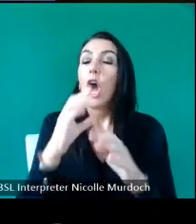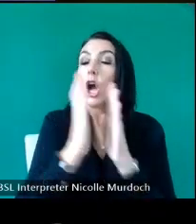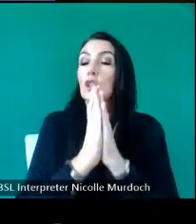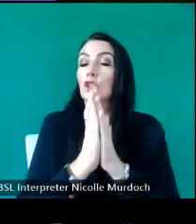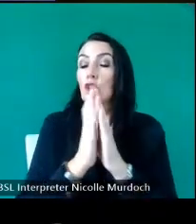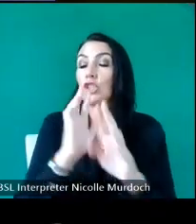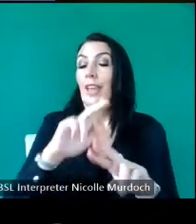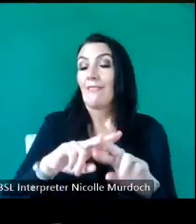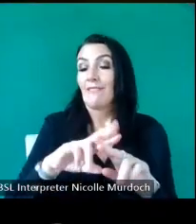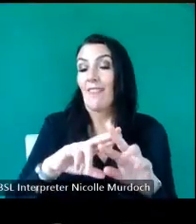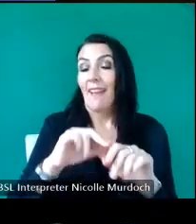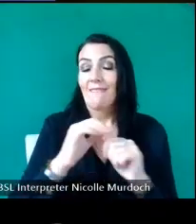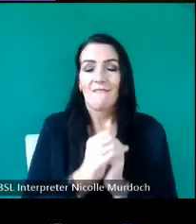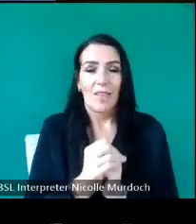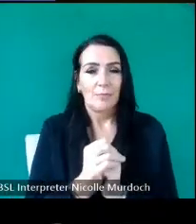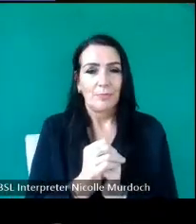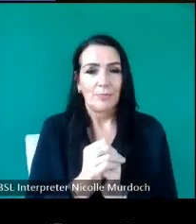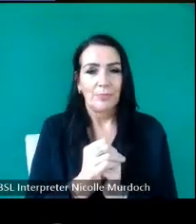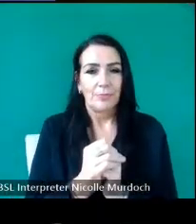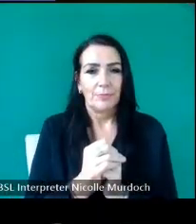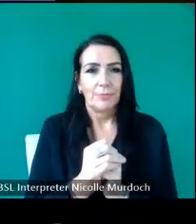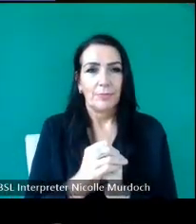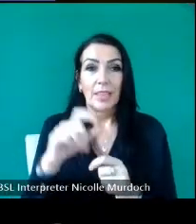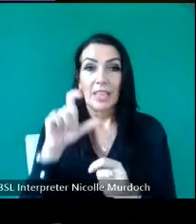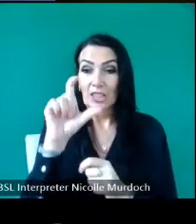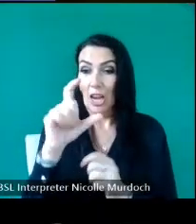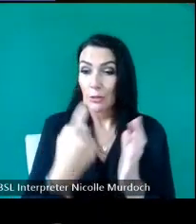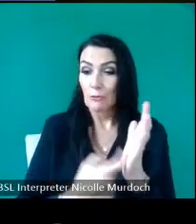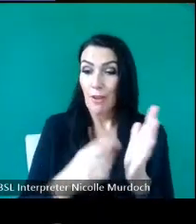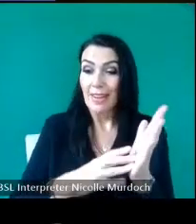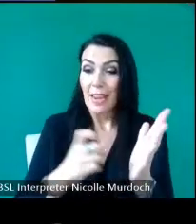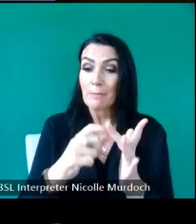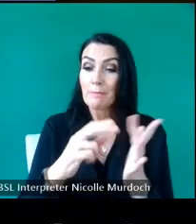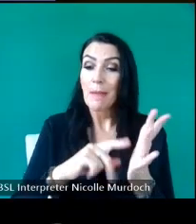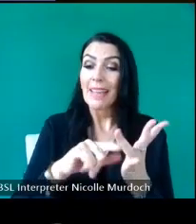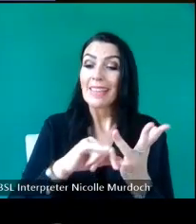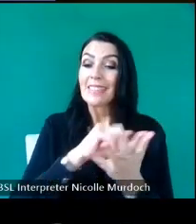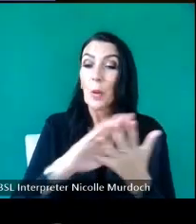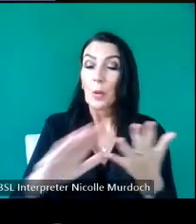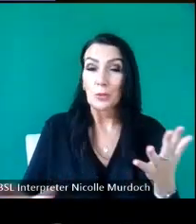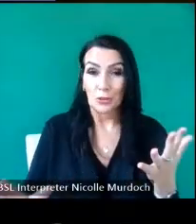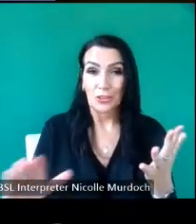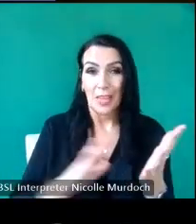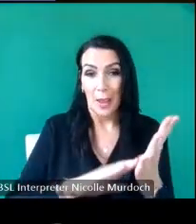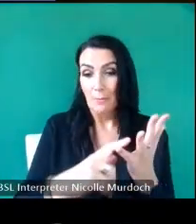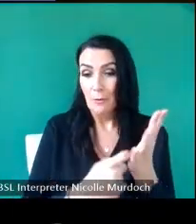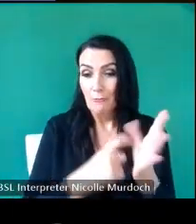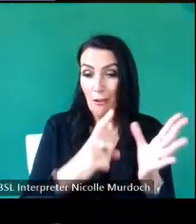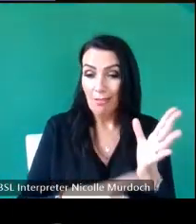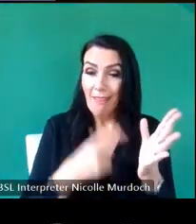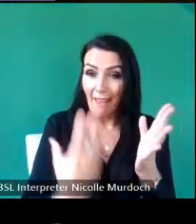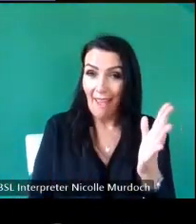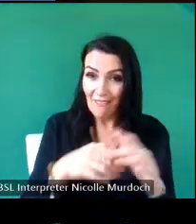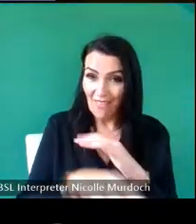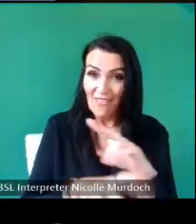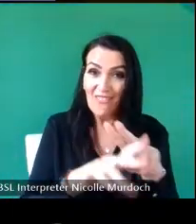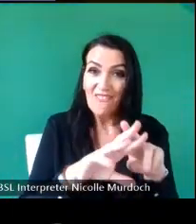find Charles reny McIntosh murals who knew who knew uh I should say that not all the churches